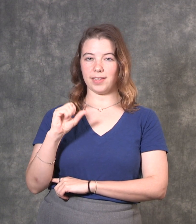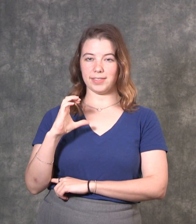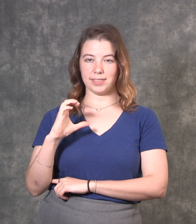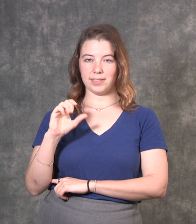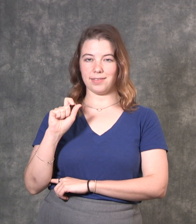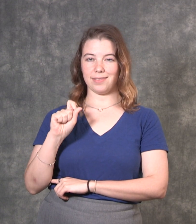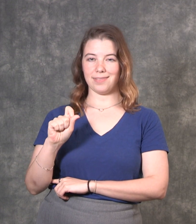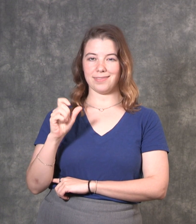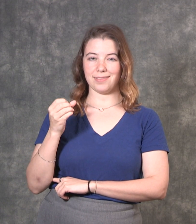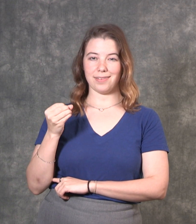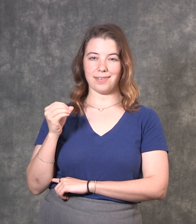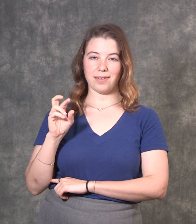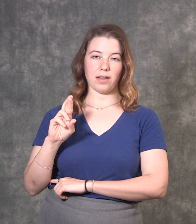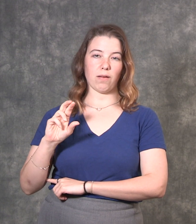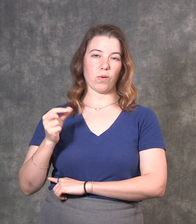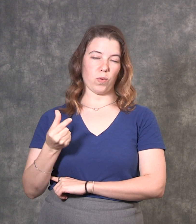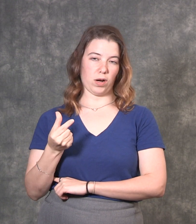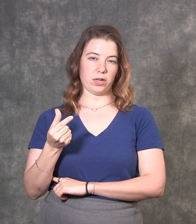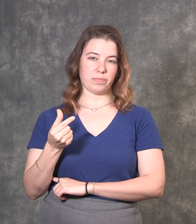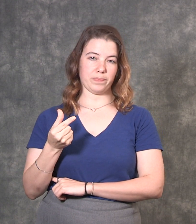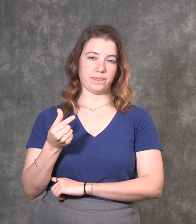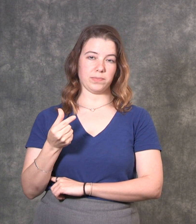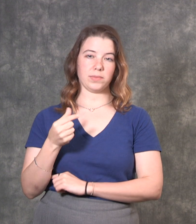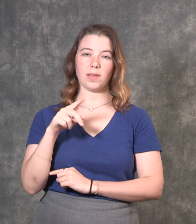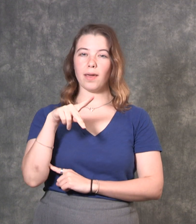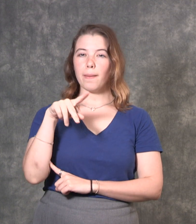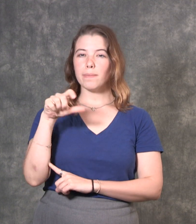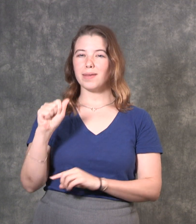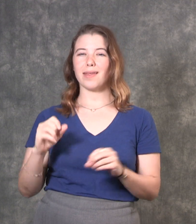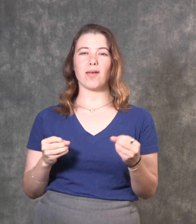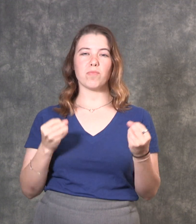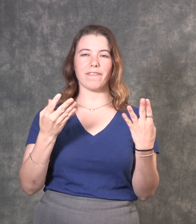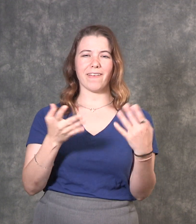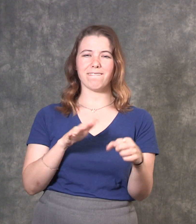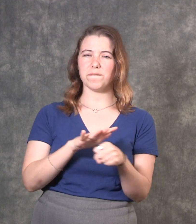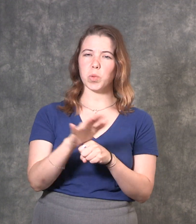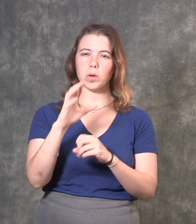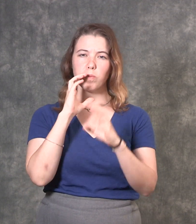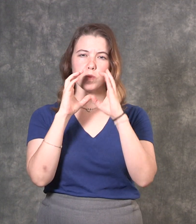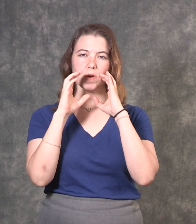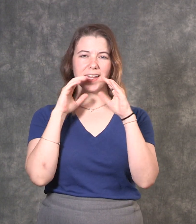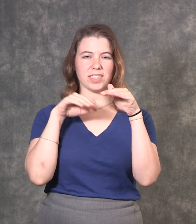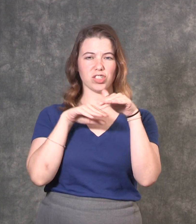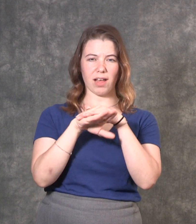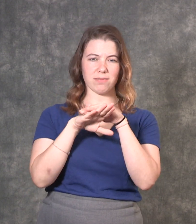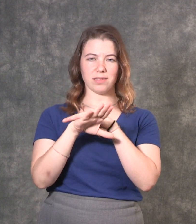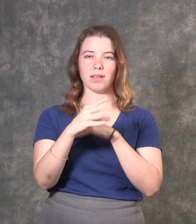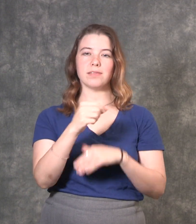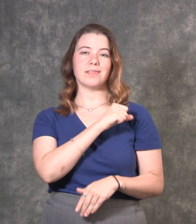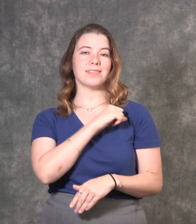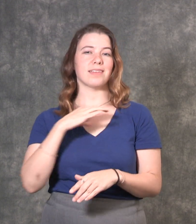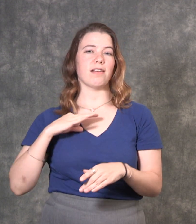P&A provides full communication access and all staff are